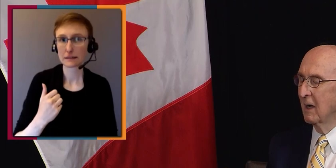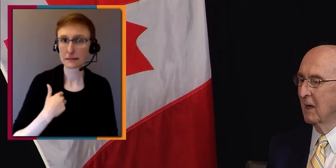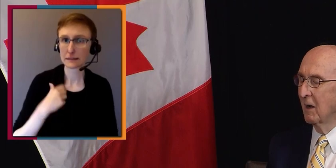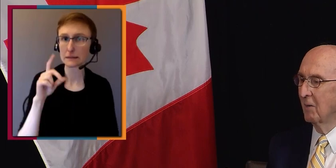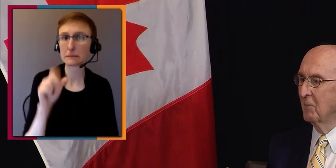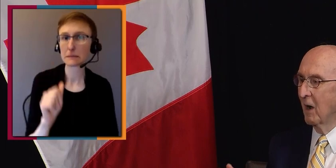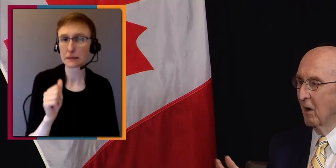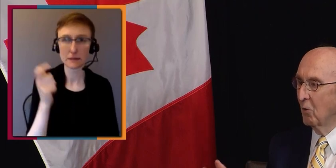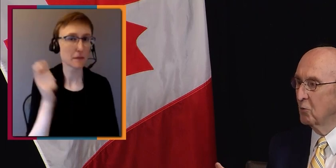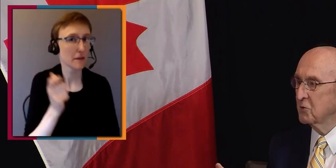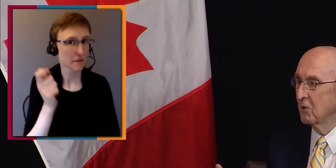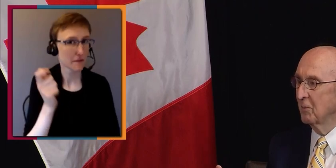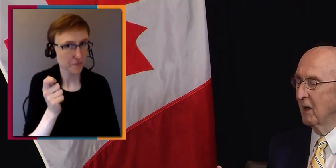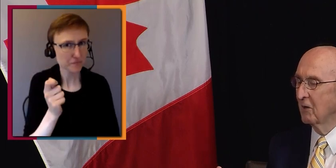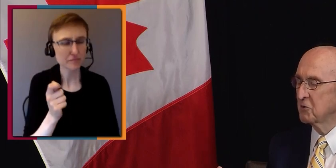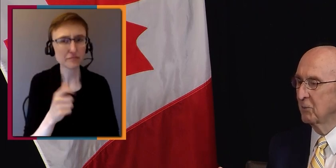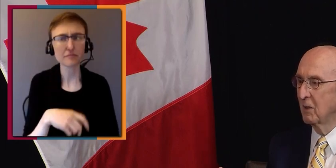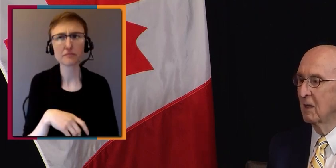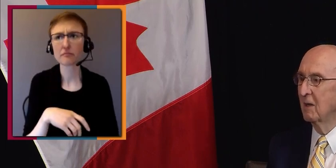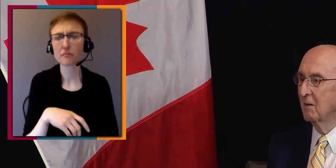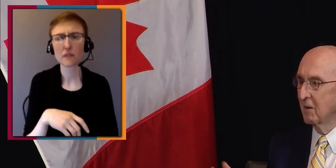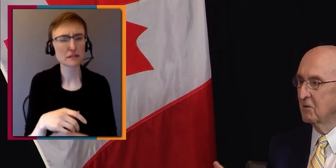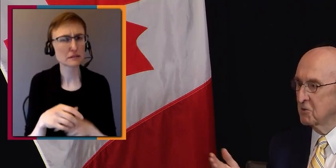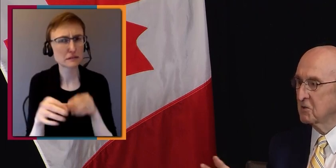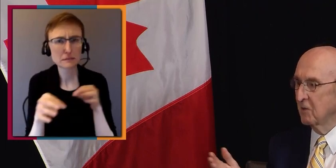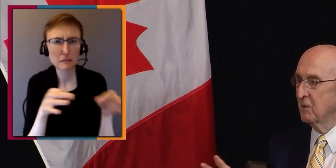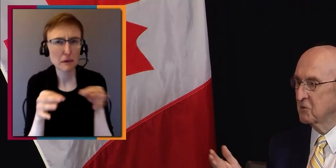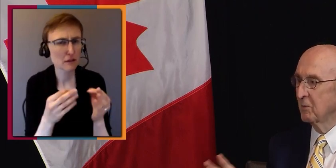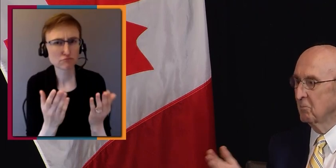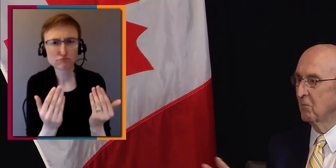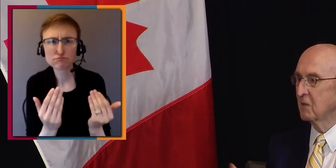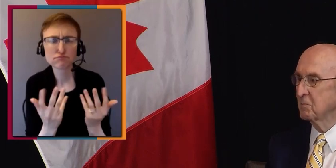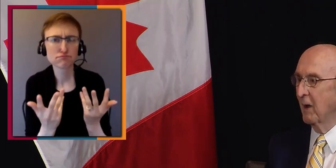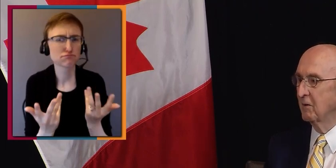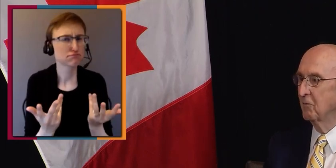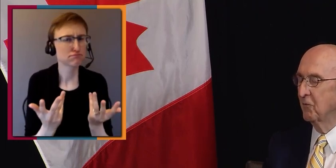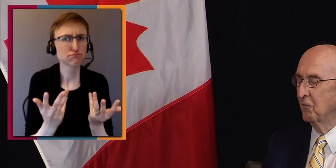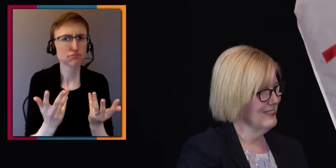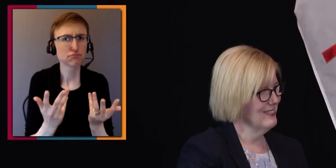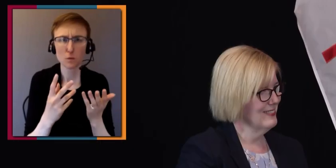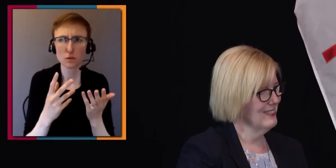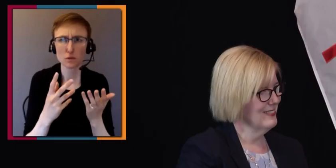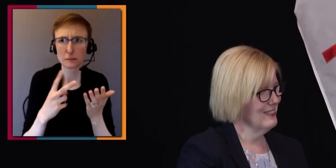Who is going to be eligible? Can you just give me some expanded views about it?